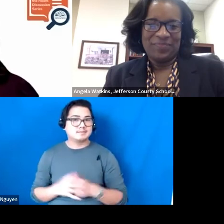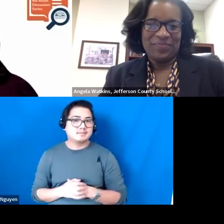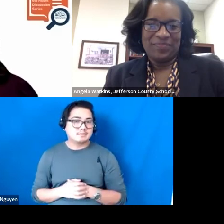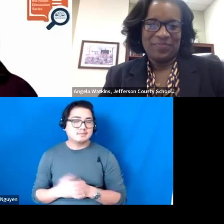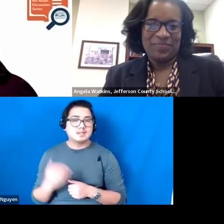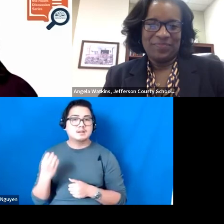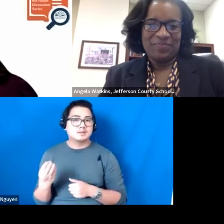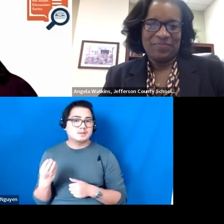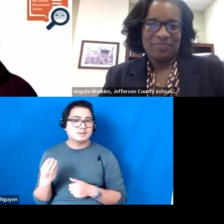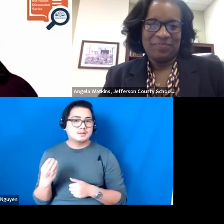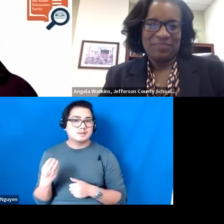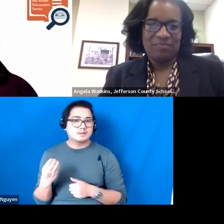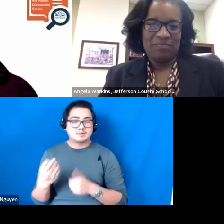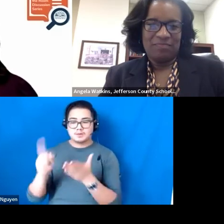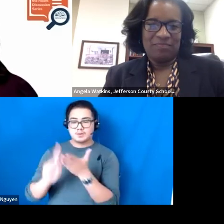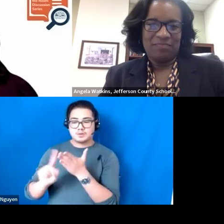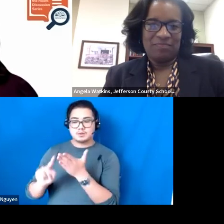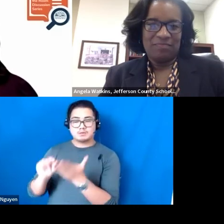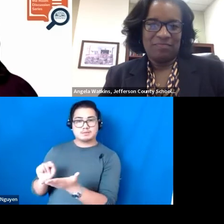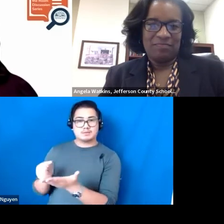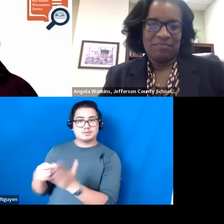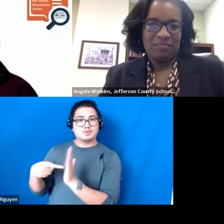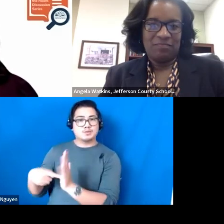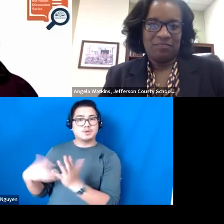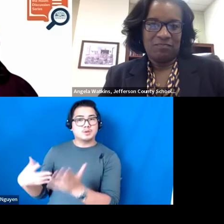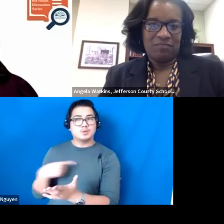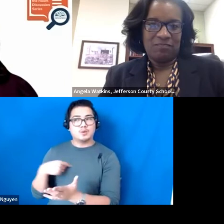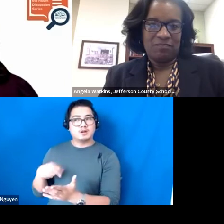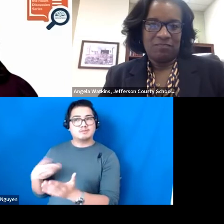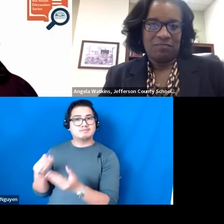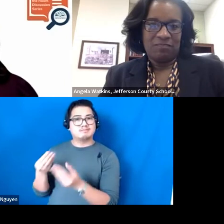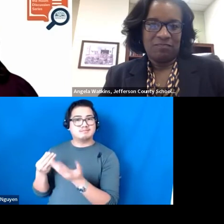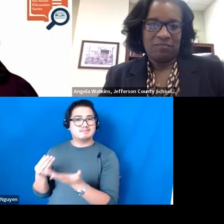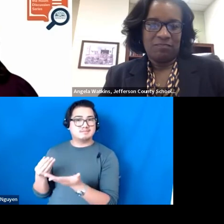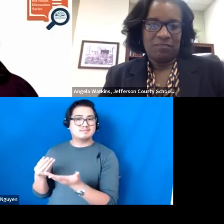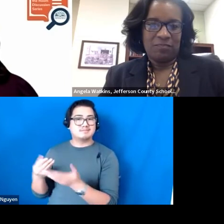The research finds that we have to give our coaches a way to be supported.